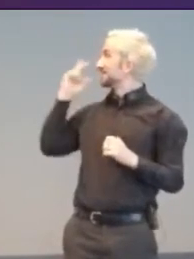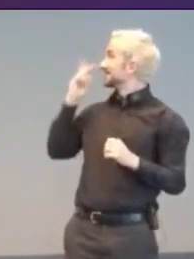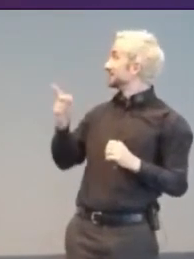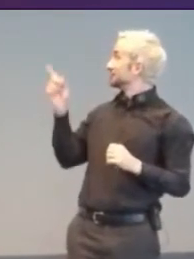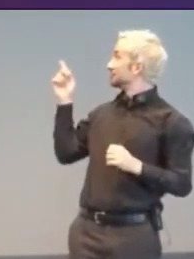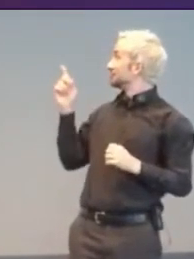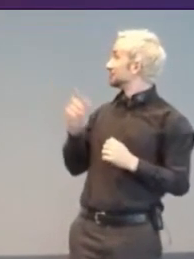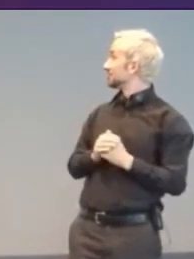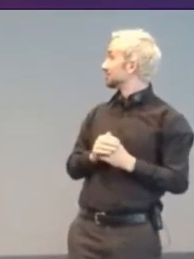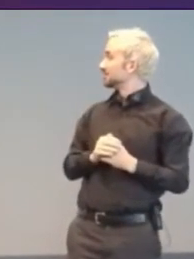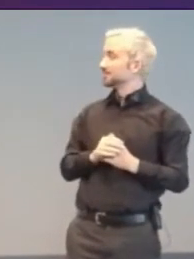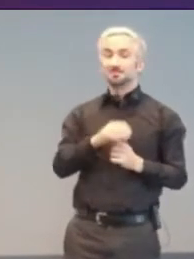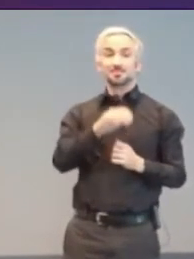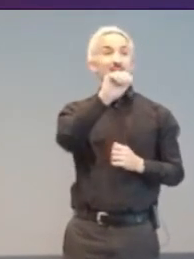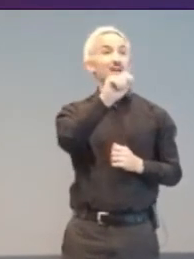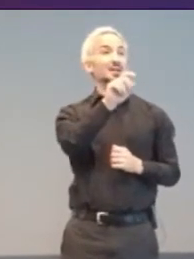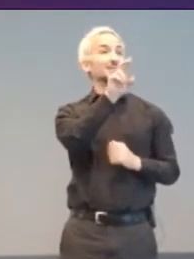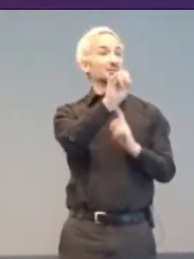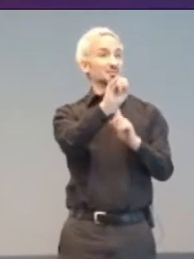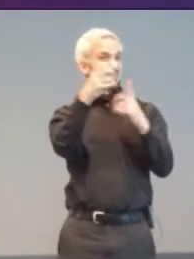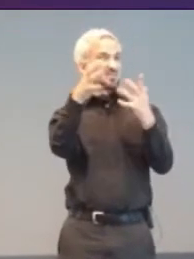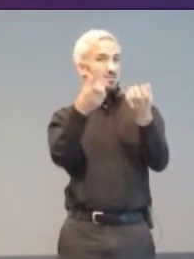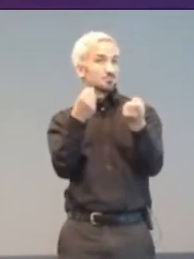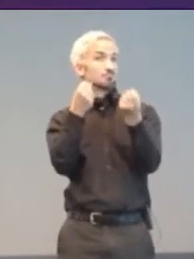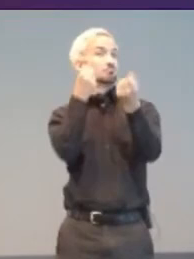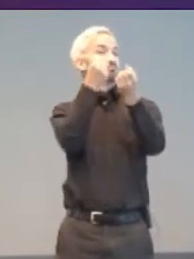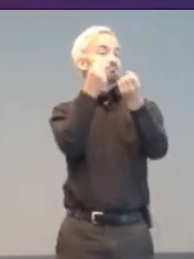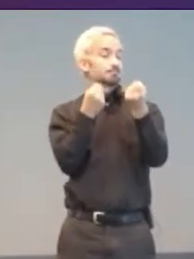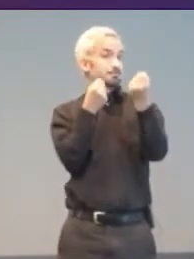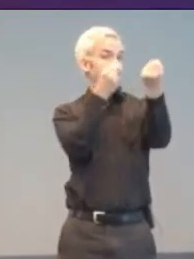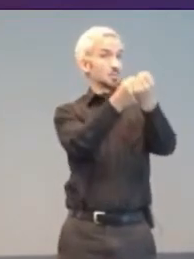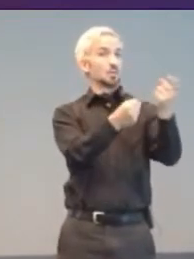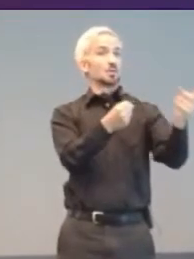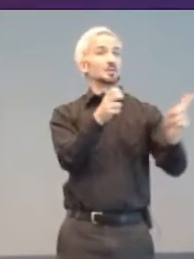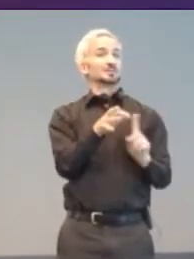Atari supported the California Special Olympics in 1982 and 83 with their